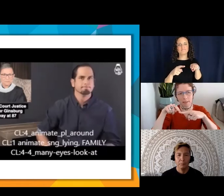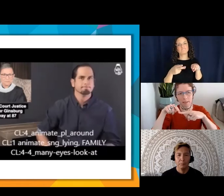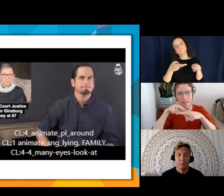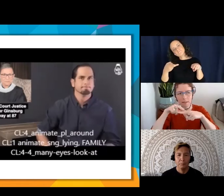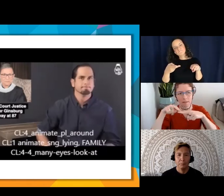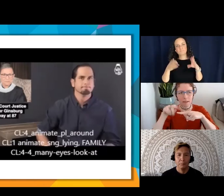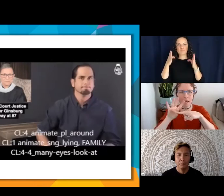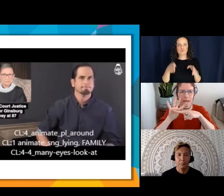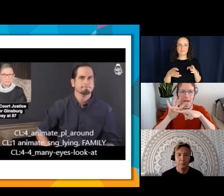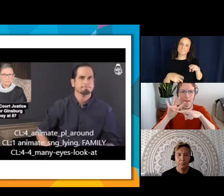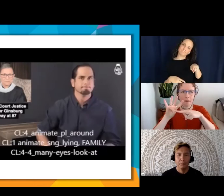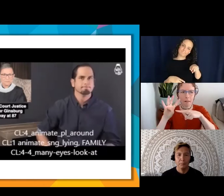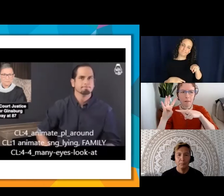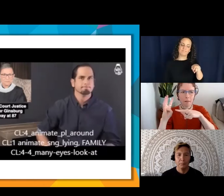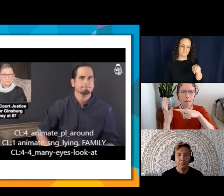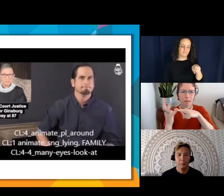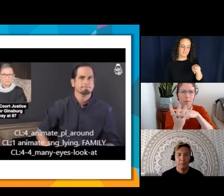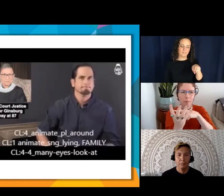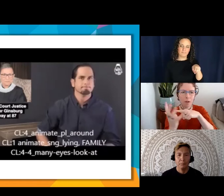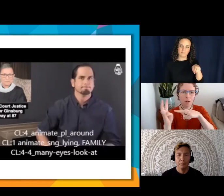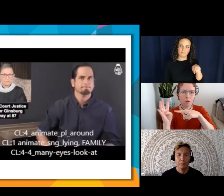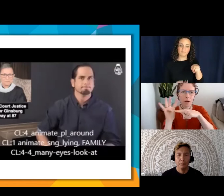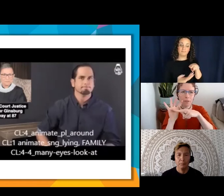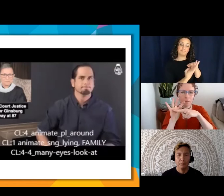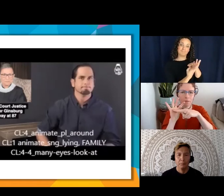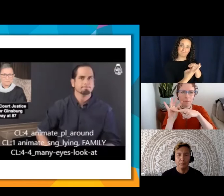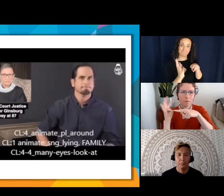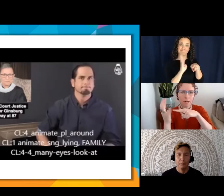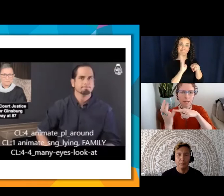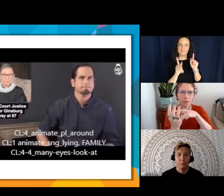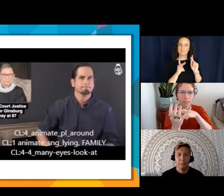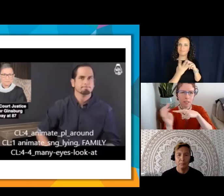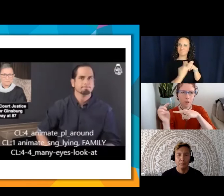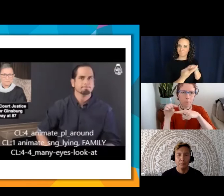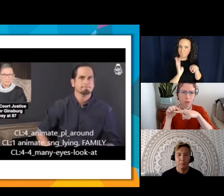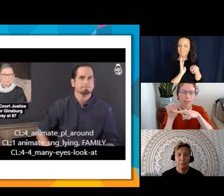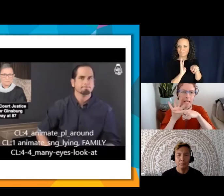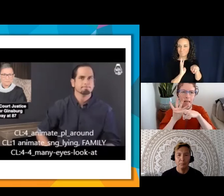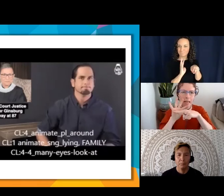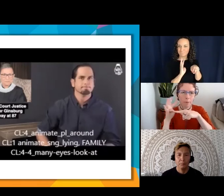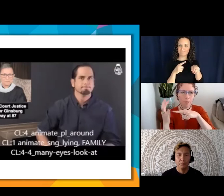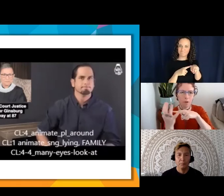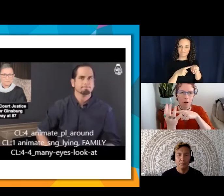basically, and then people all around, right, so this is a person laying and people all